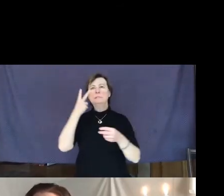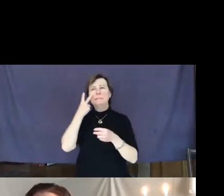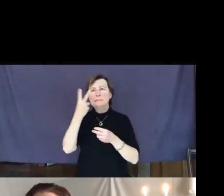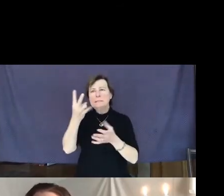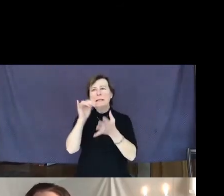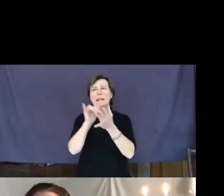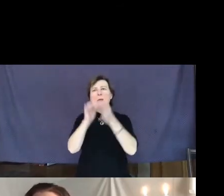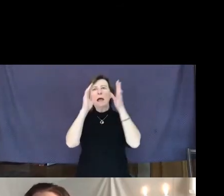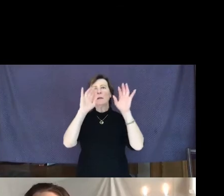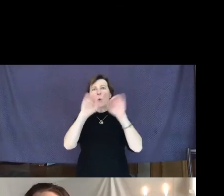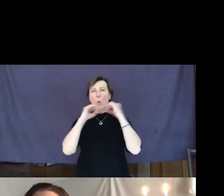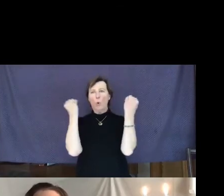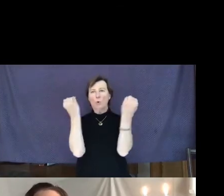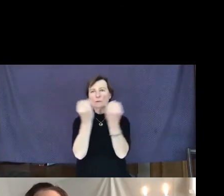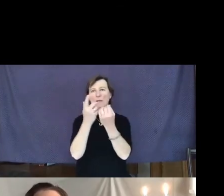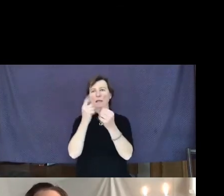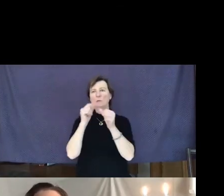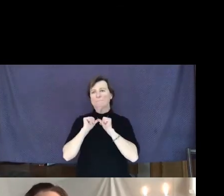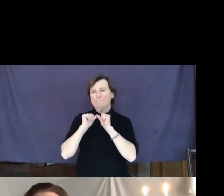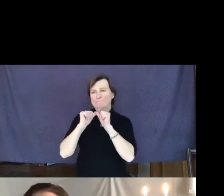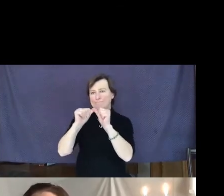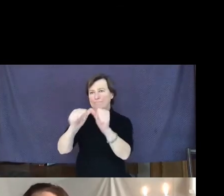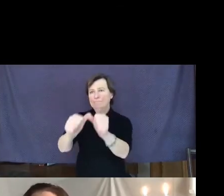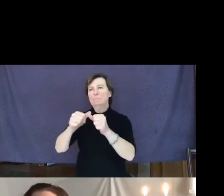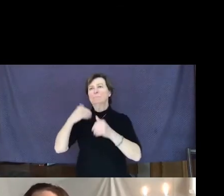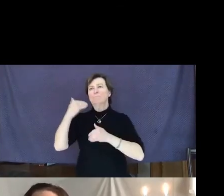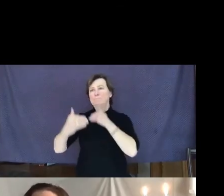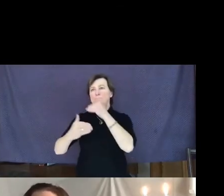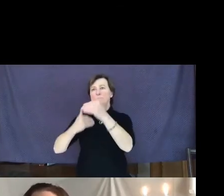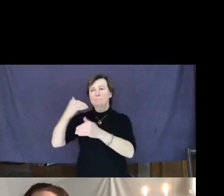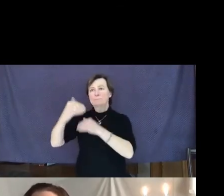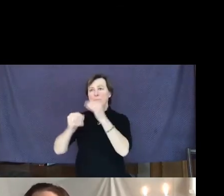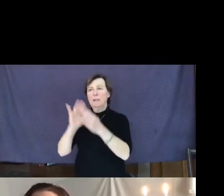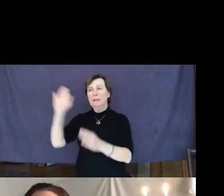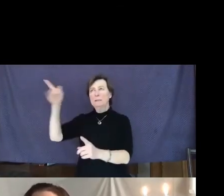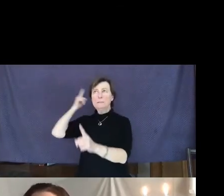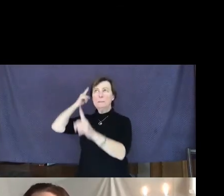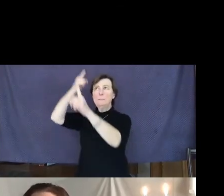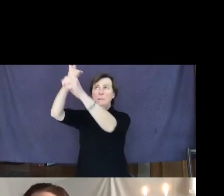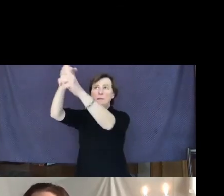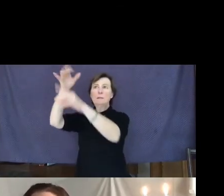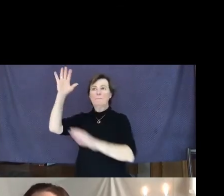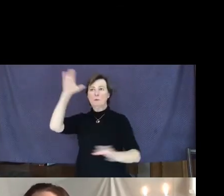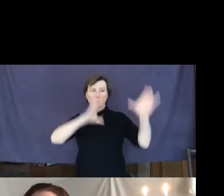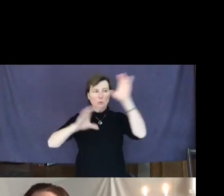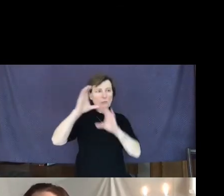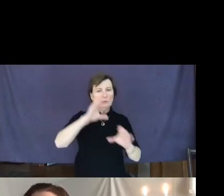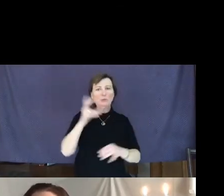to move forward in its mission of researching the history of African-